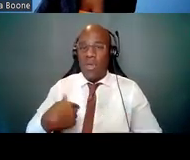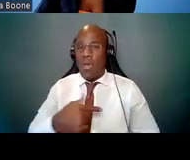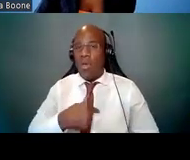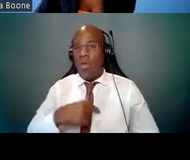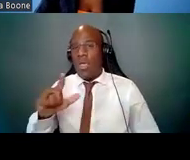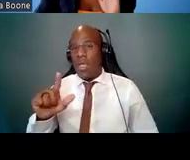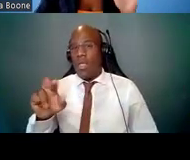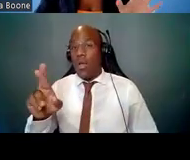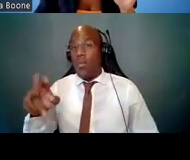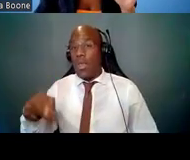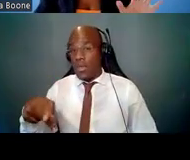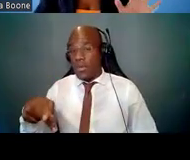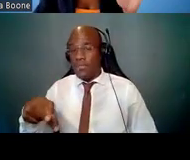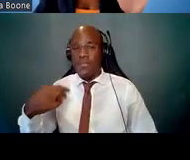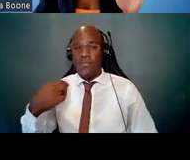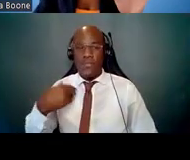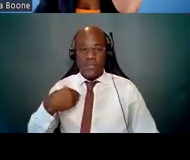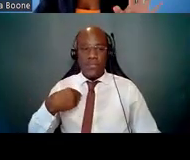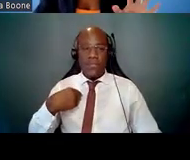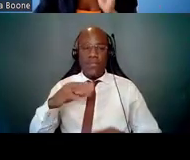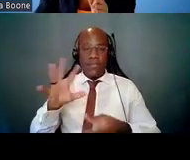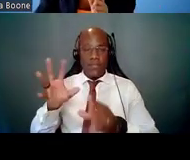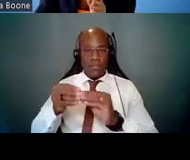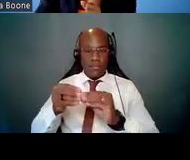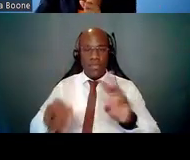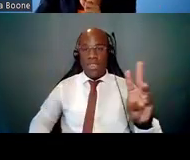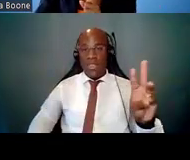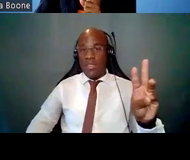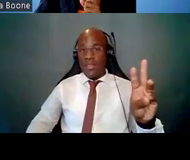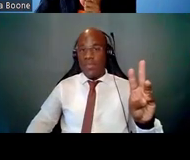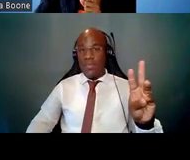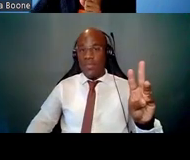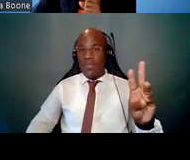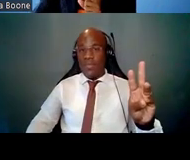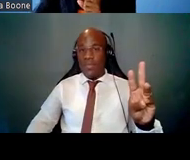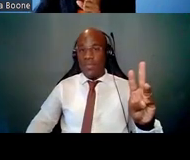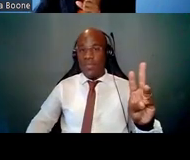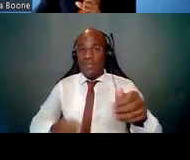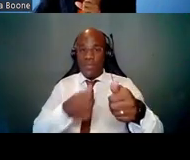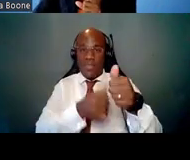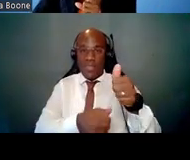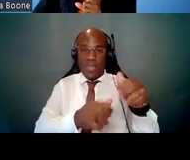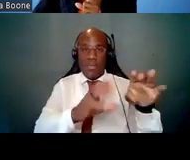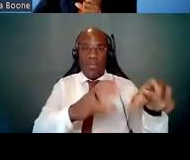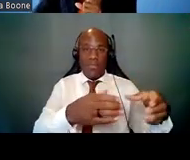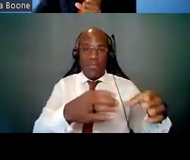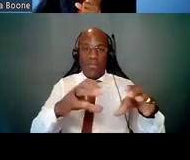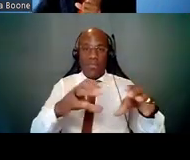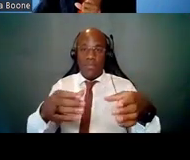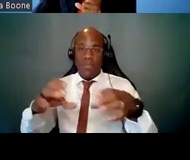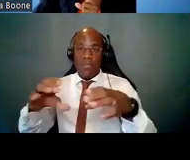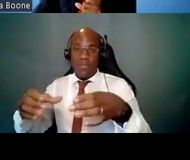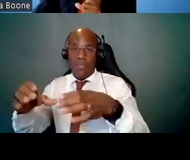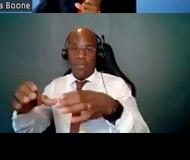There are six different subcategories for the NIH LRPs, and I wanted to wrap up by saying that there are